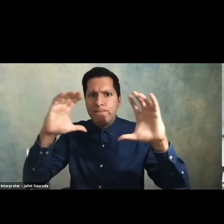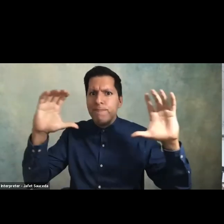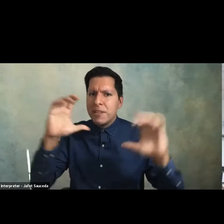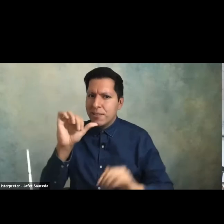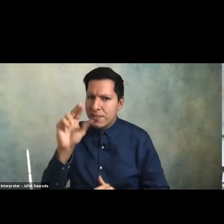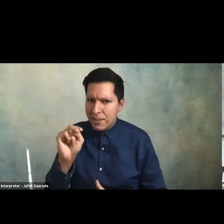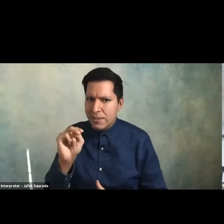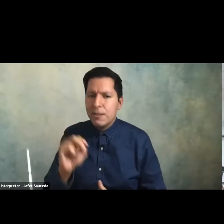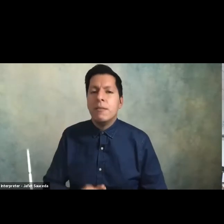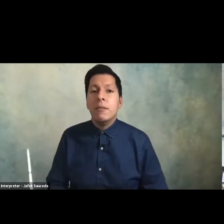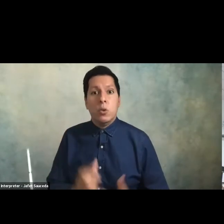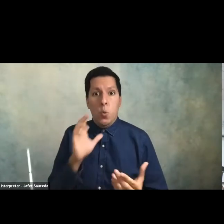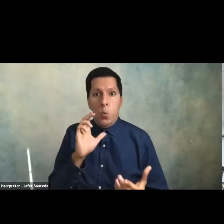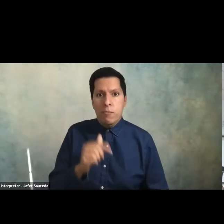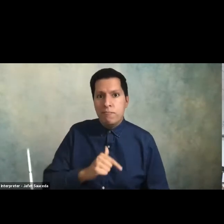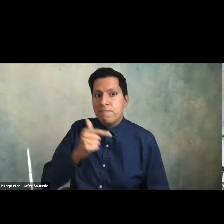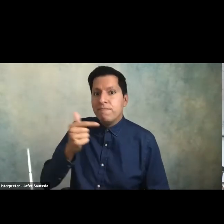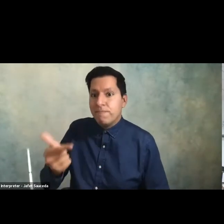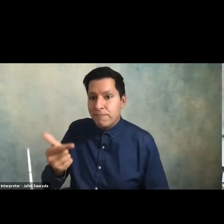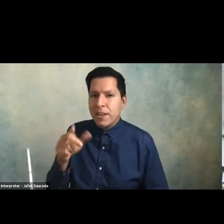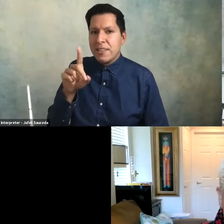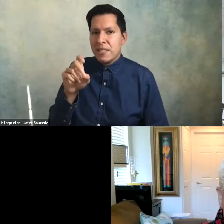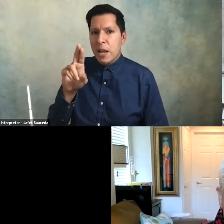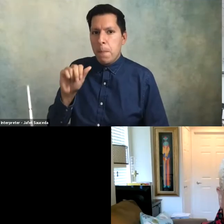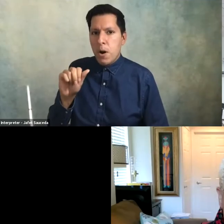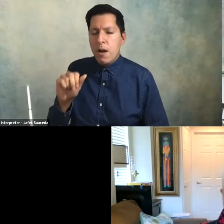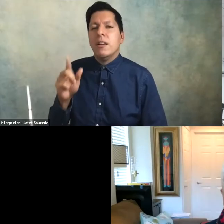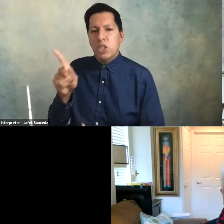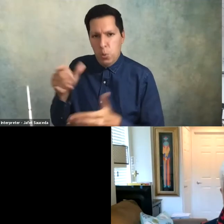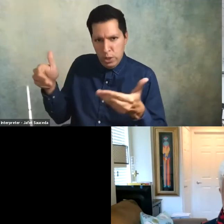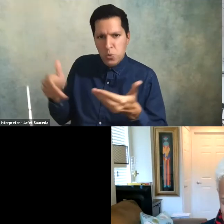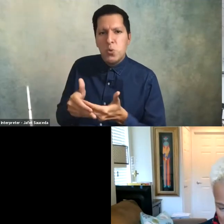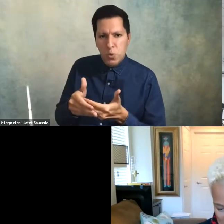hand it back over to debra hammond and she will formally introduce our distinguished speaker